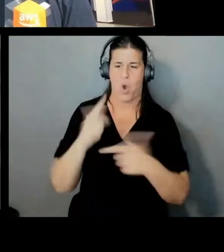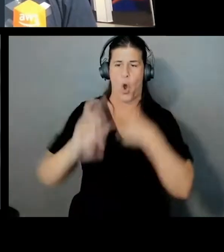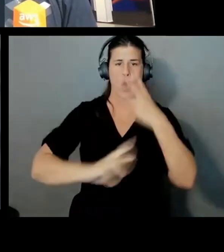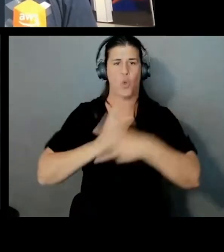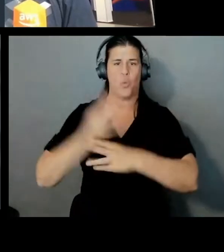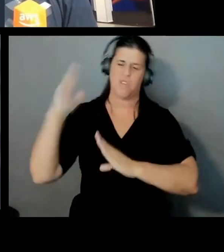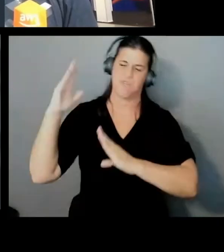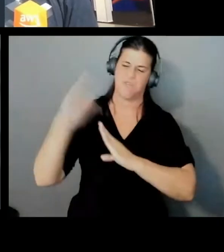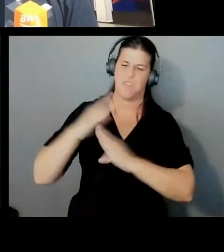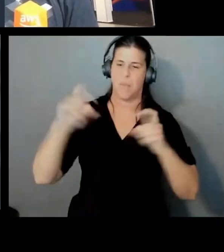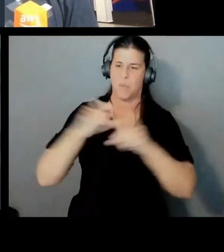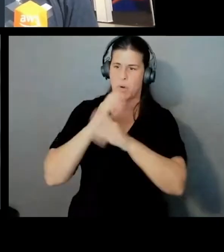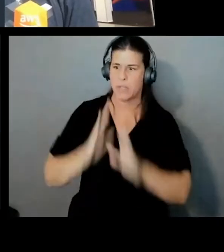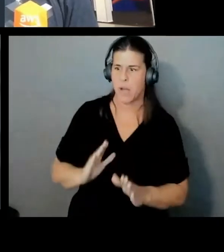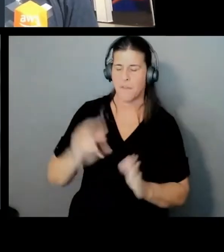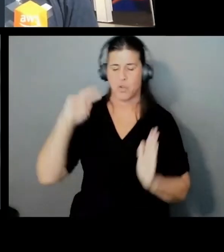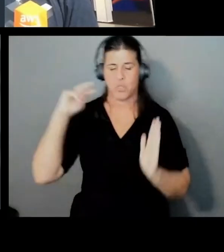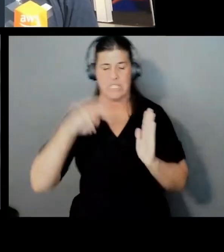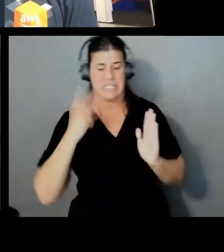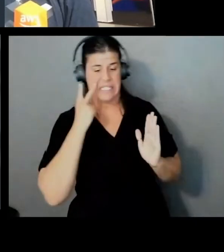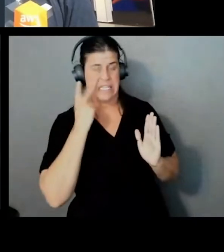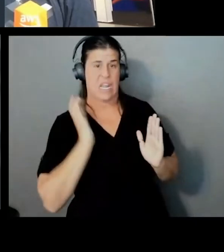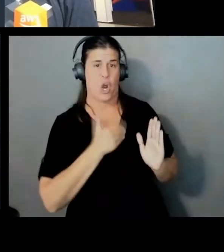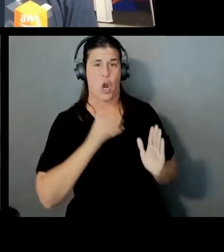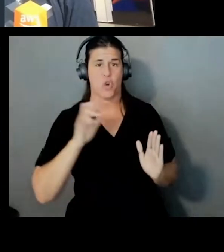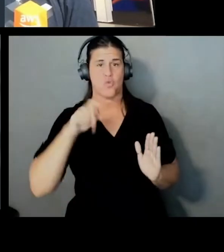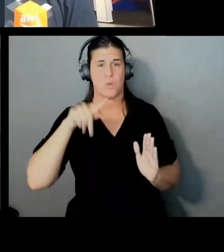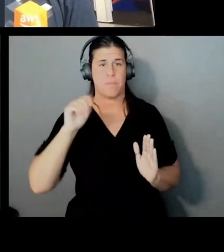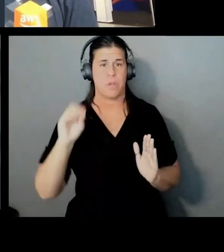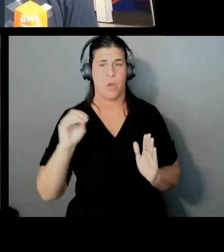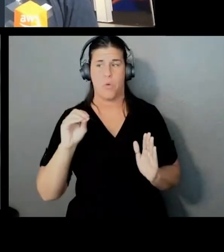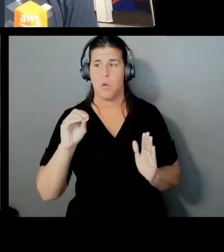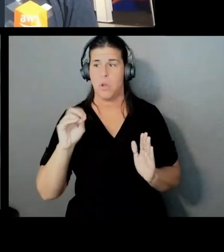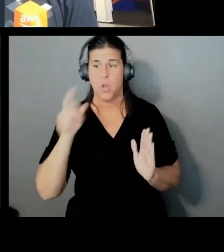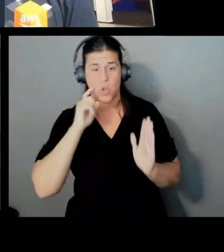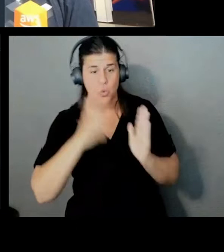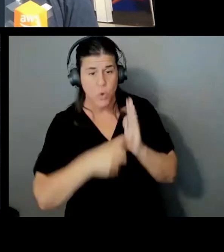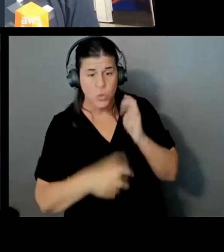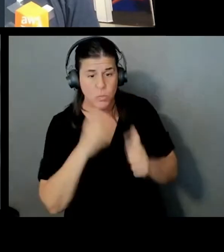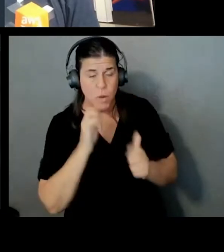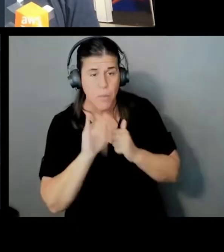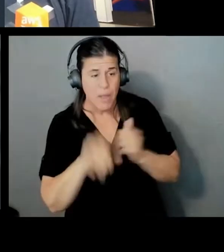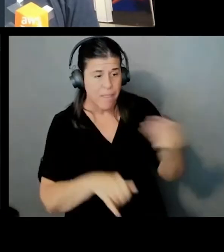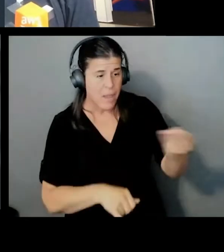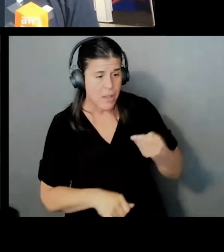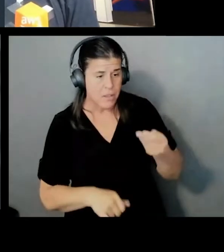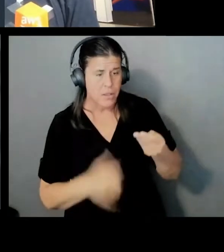and if anyone finds a problem with it, then we fix it. That hasn't happened to date.